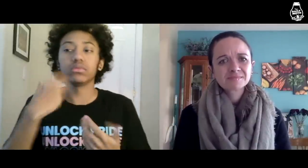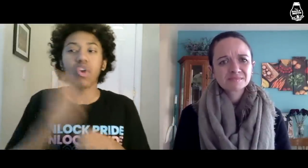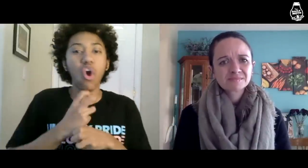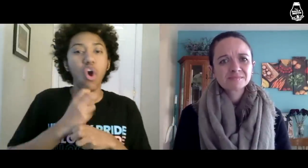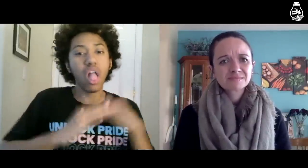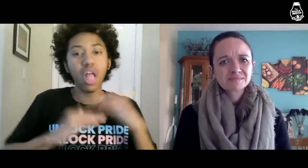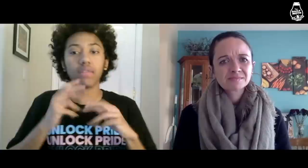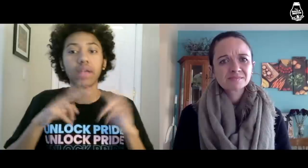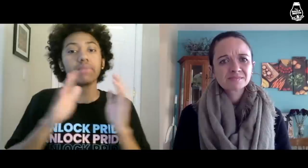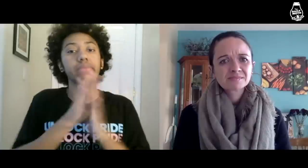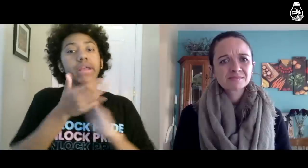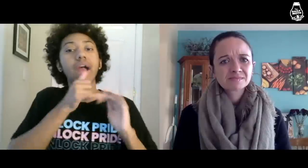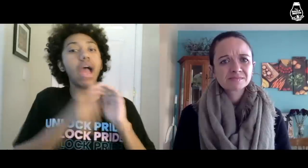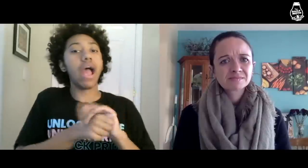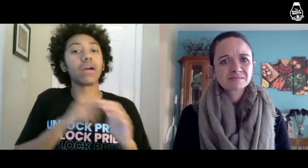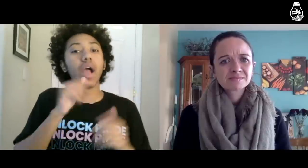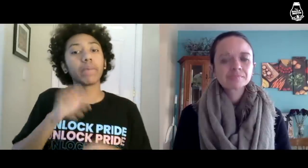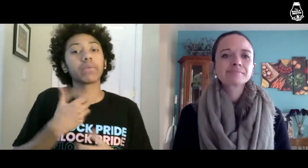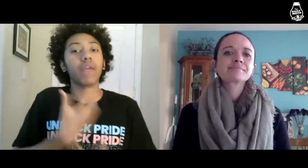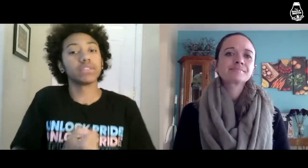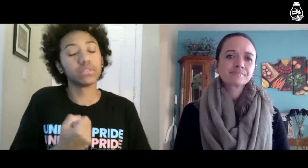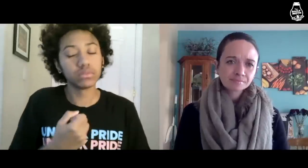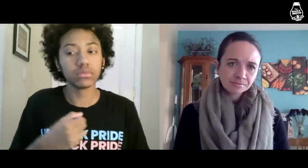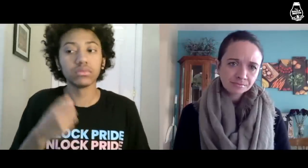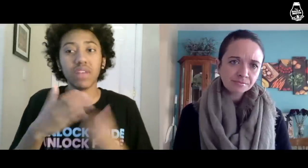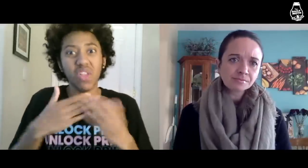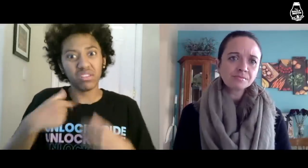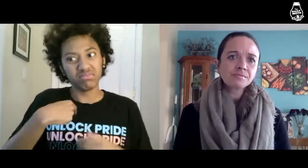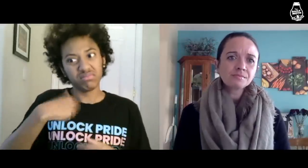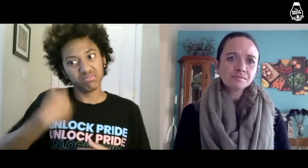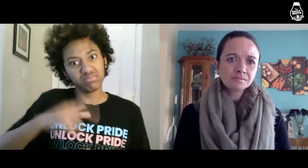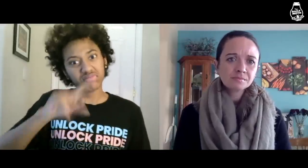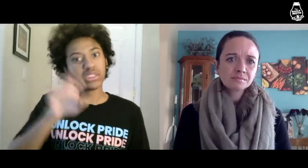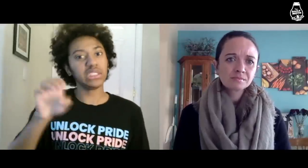and I became much less confident even though I’m Zee -